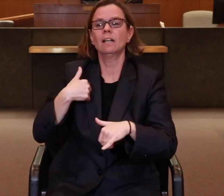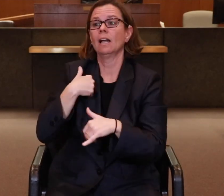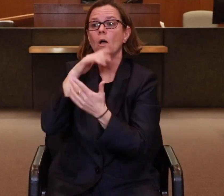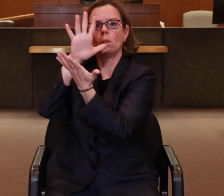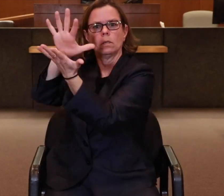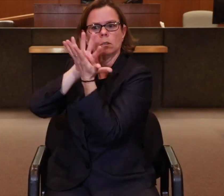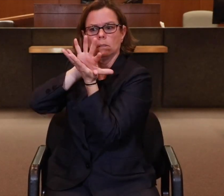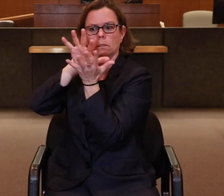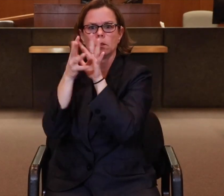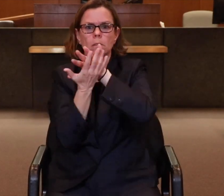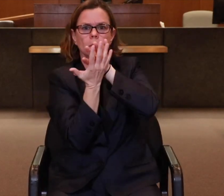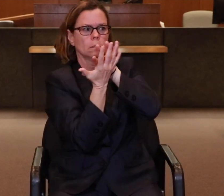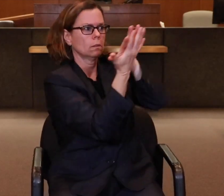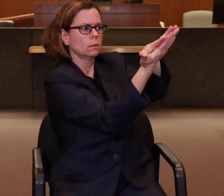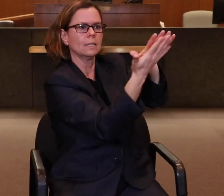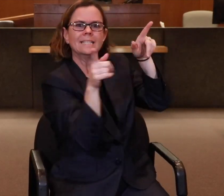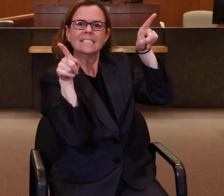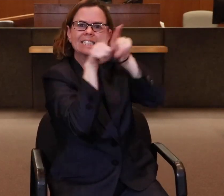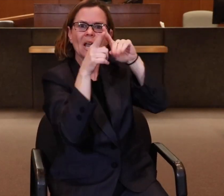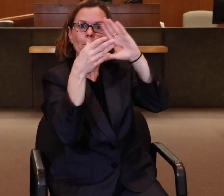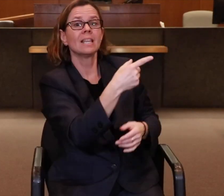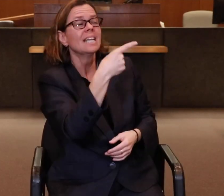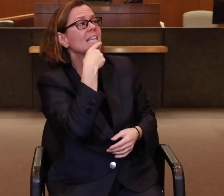I take that information and translate it to give the same meaning.